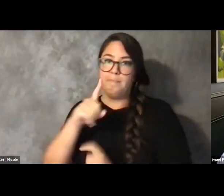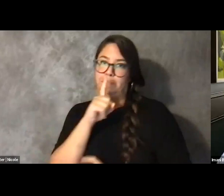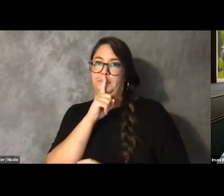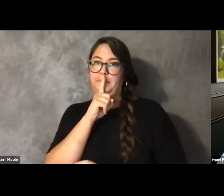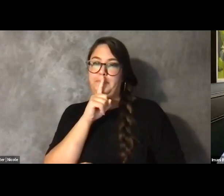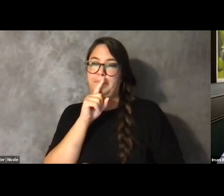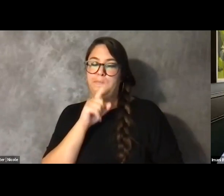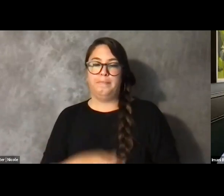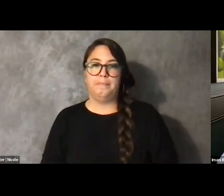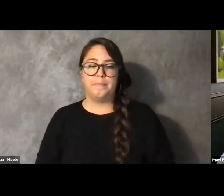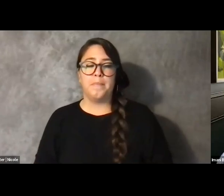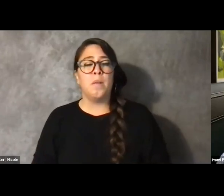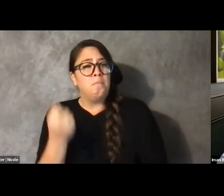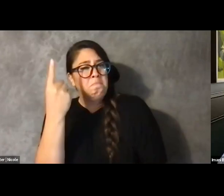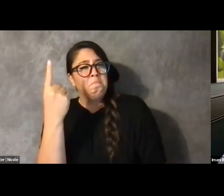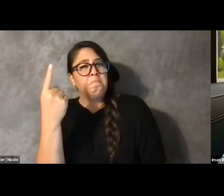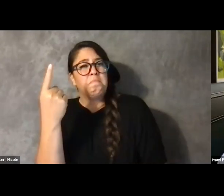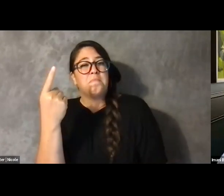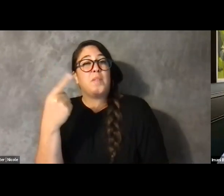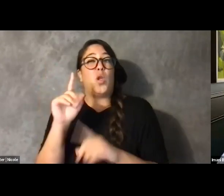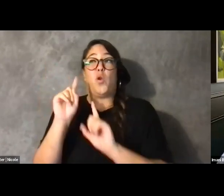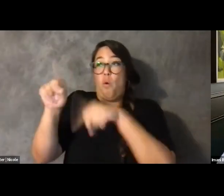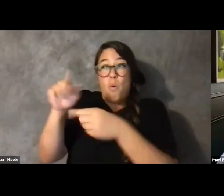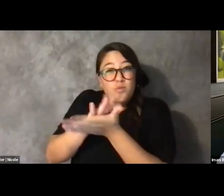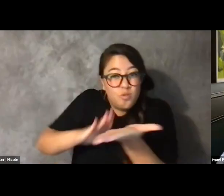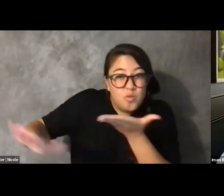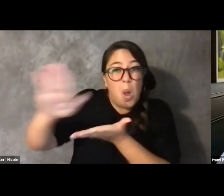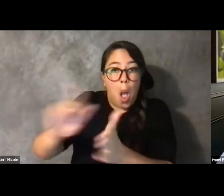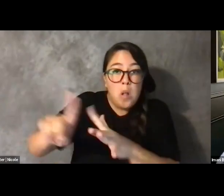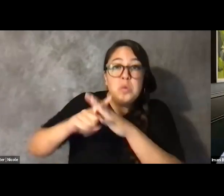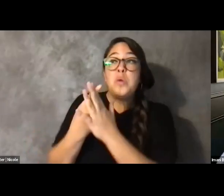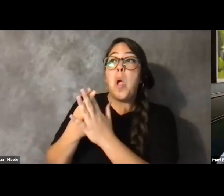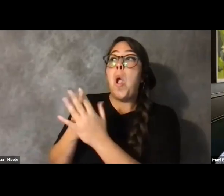I started finding other disabled people in college after kind of falling off